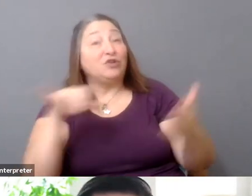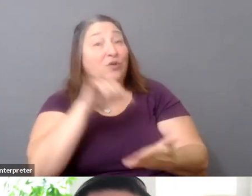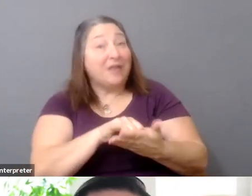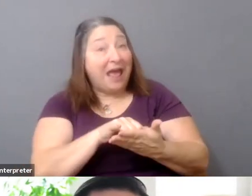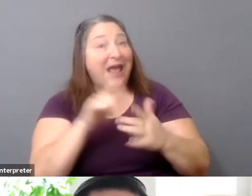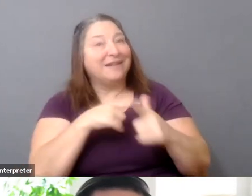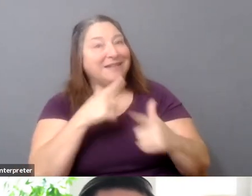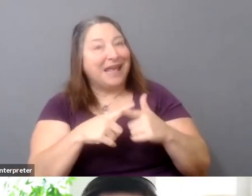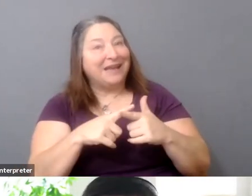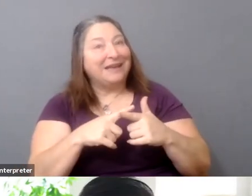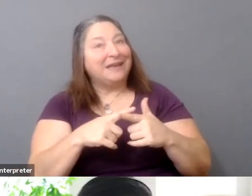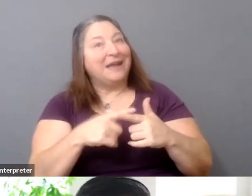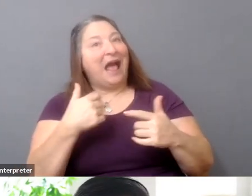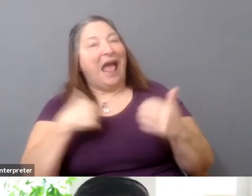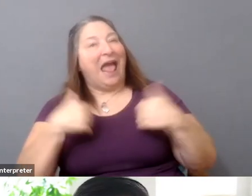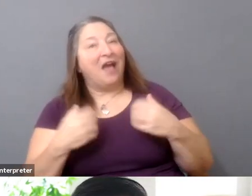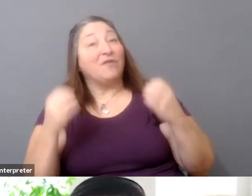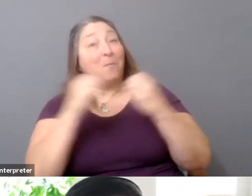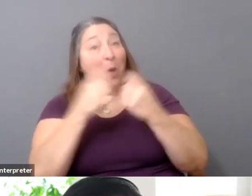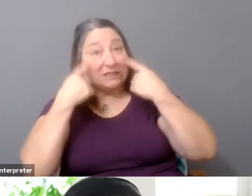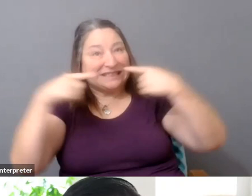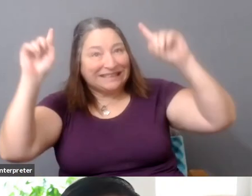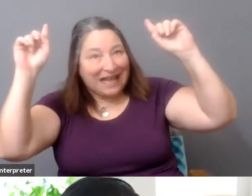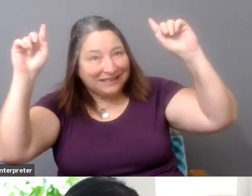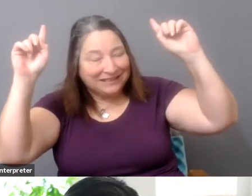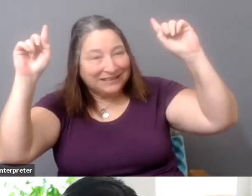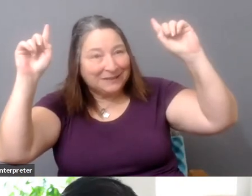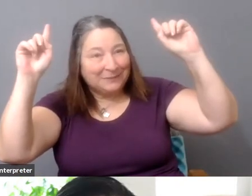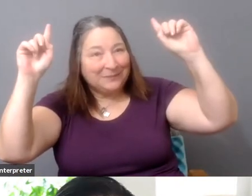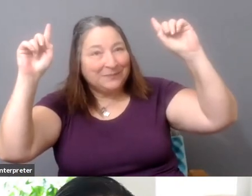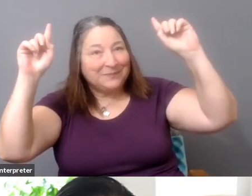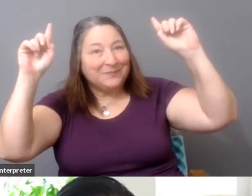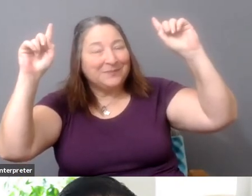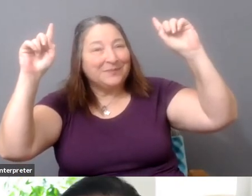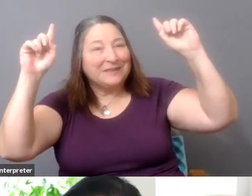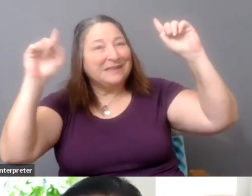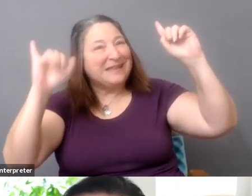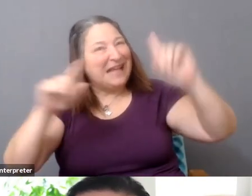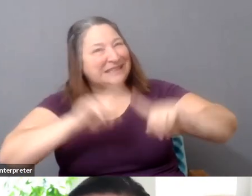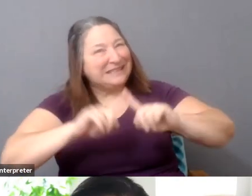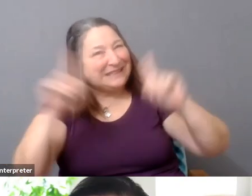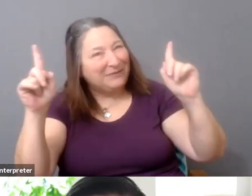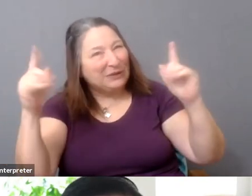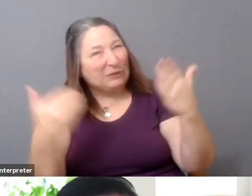You're giving yourself a shot at actually making something. And I think that that's where this-- for most of the filmmakers I know, that's